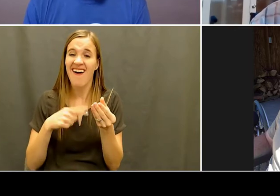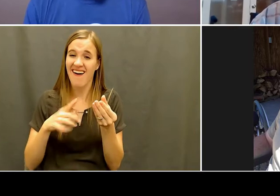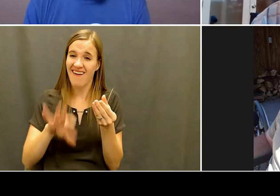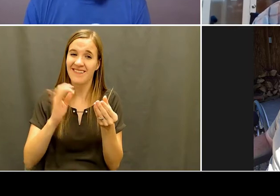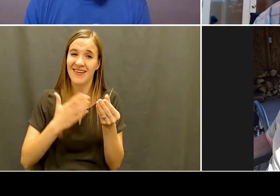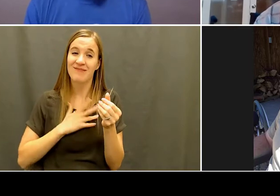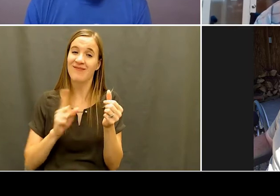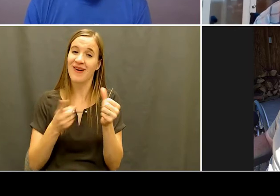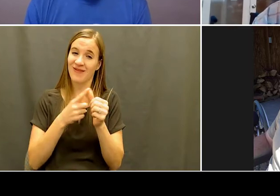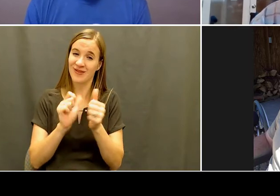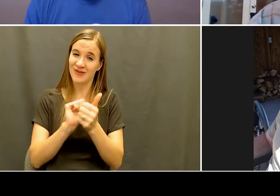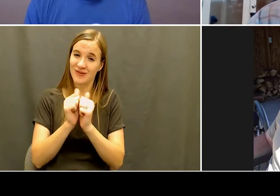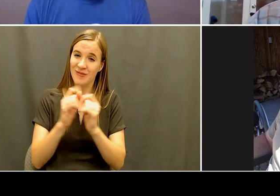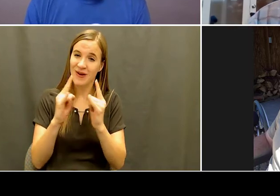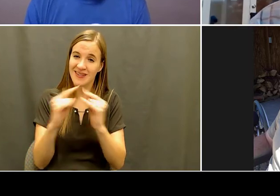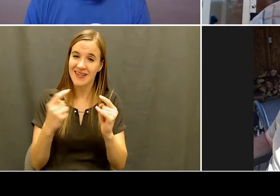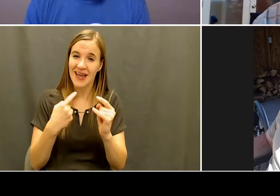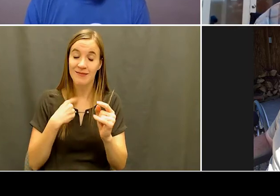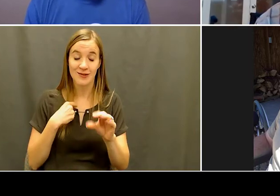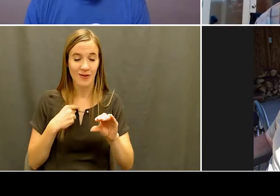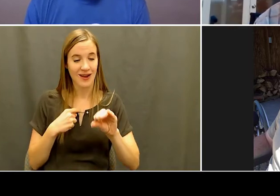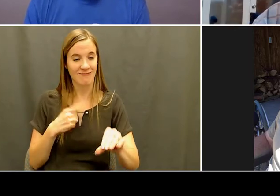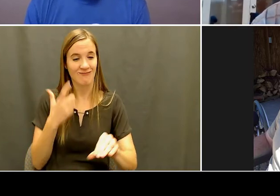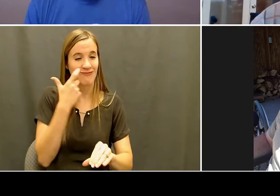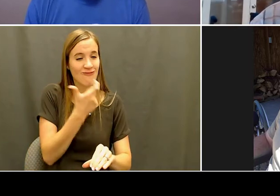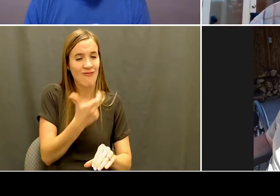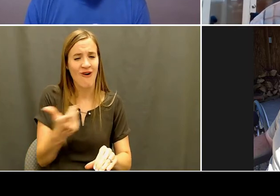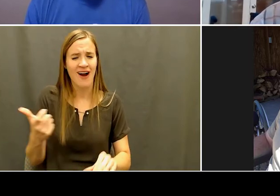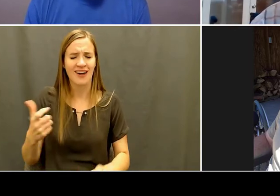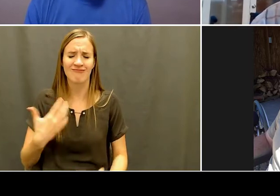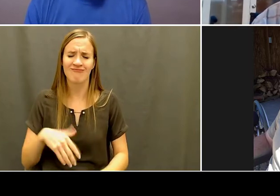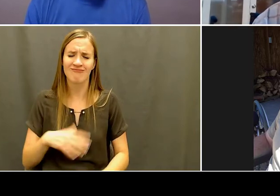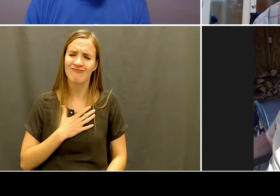big races in Fort Collins, my wife and I, we we jumped in